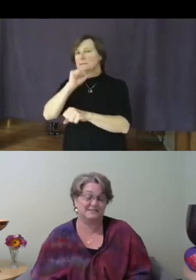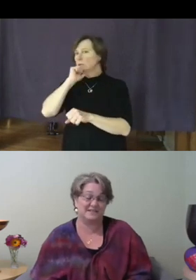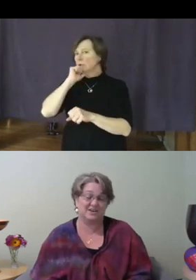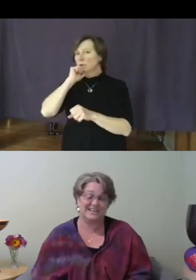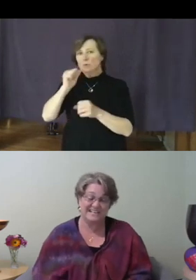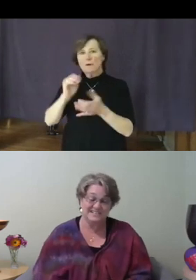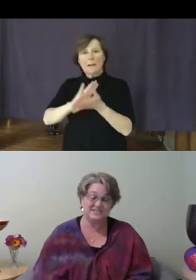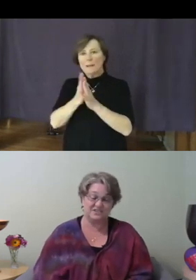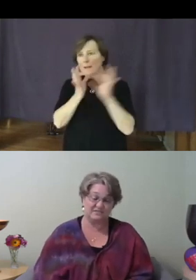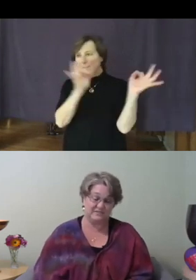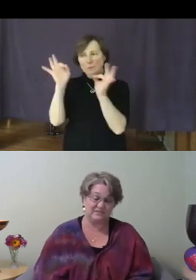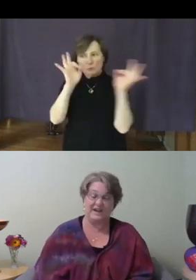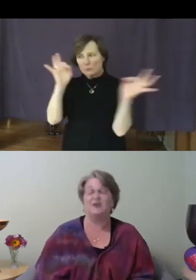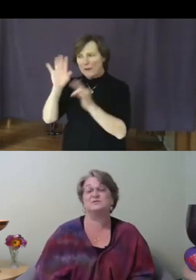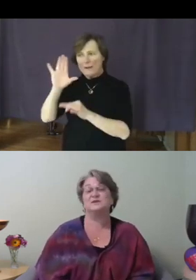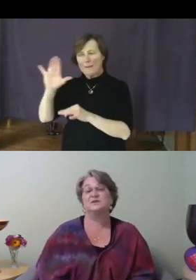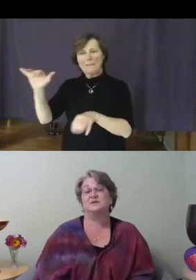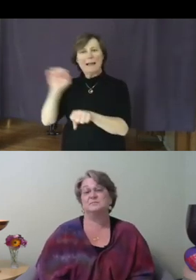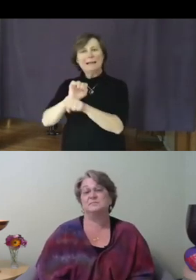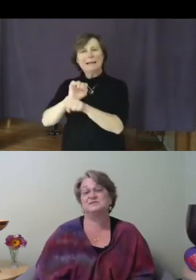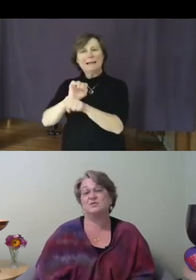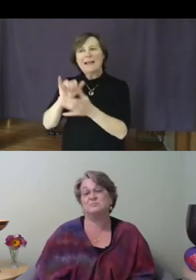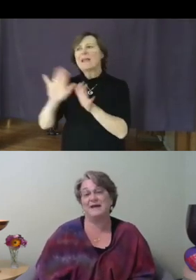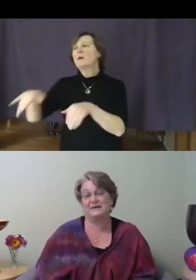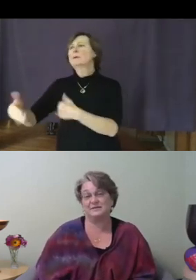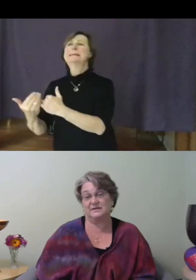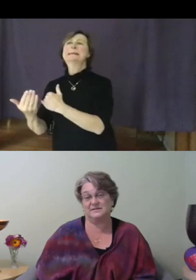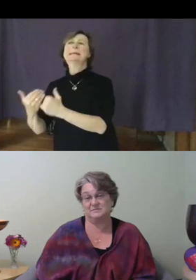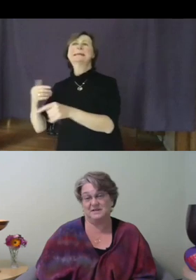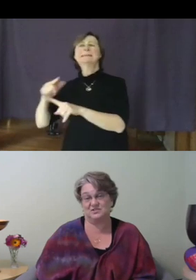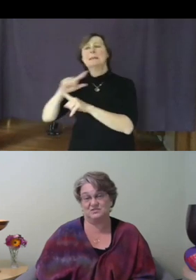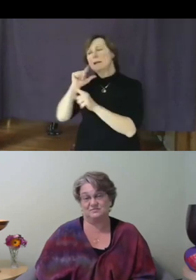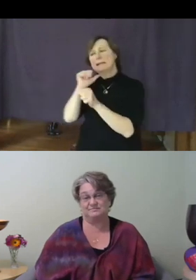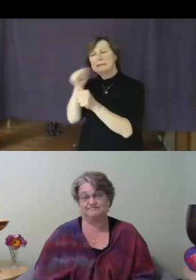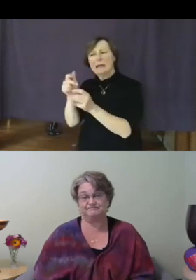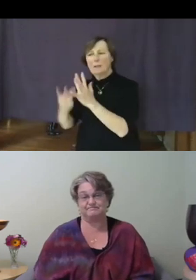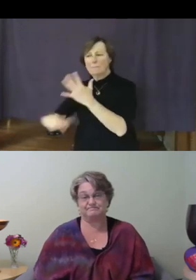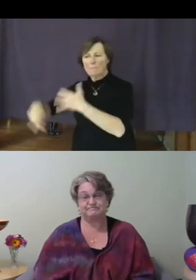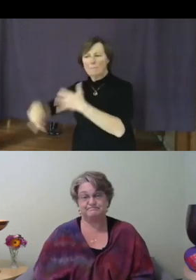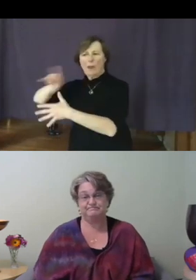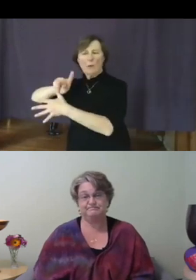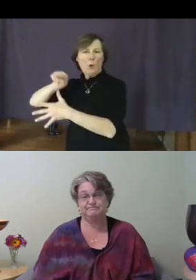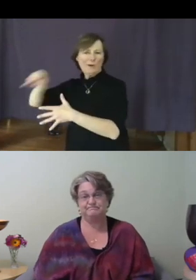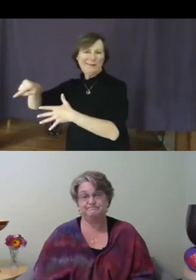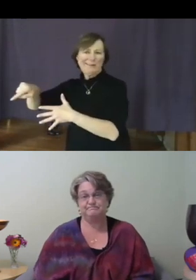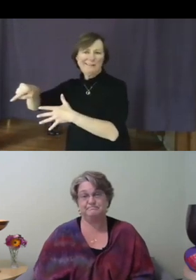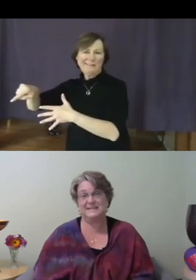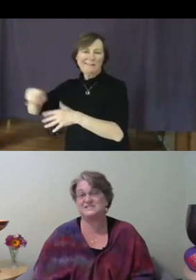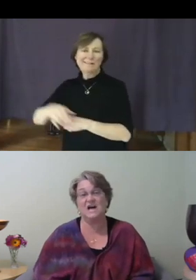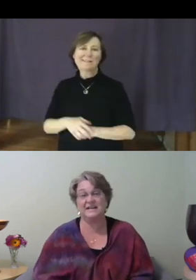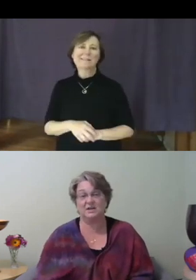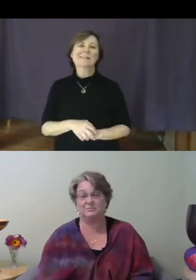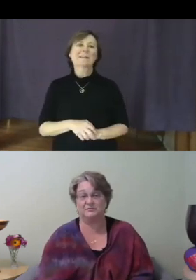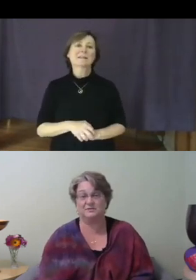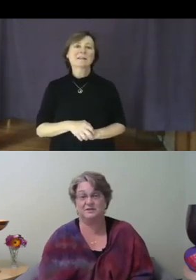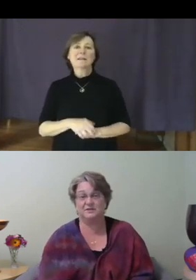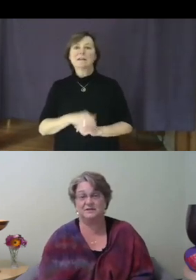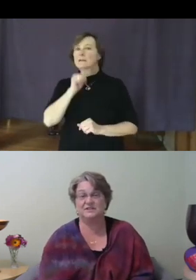that are easier to figure out but don't matter as much. It's not helpful, not